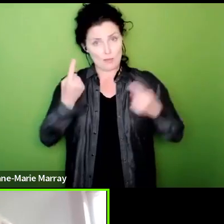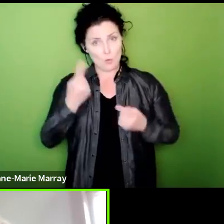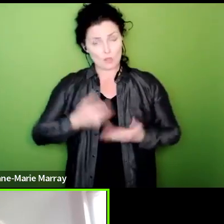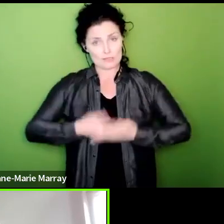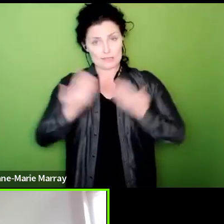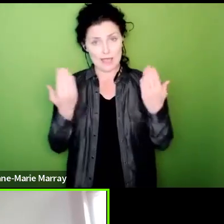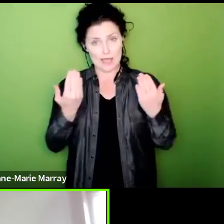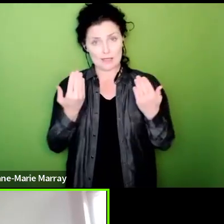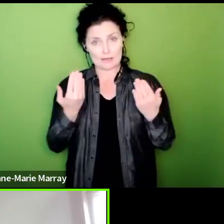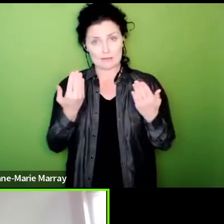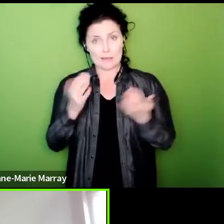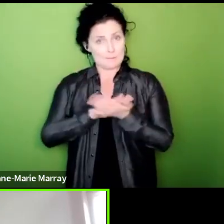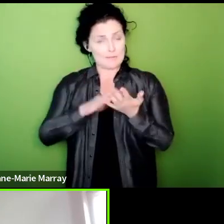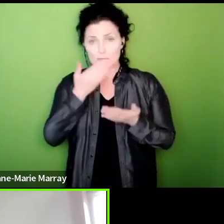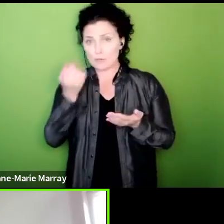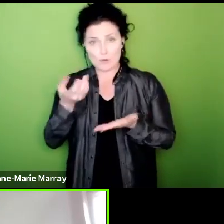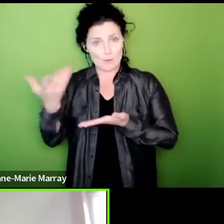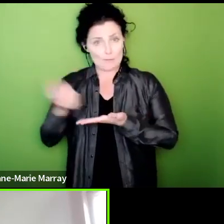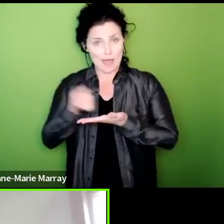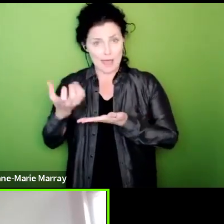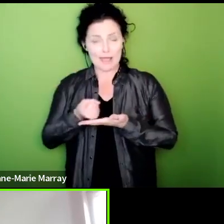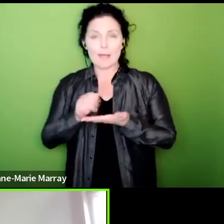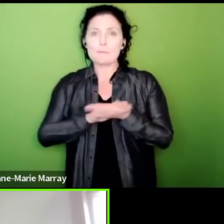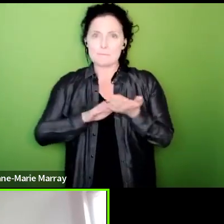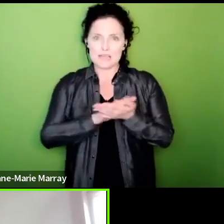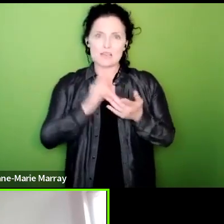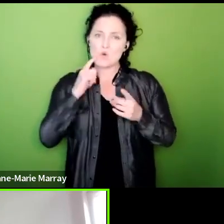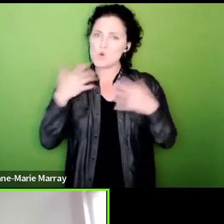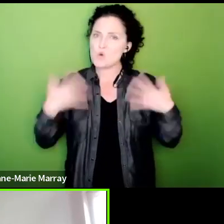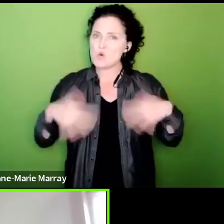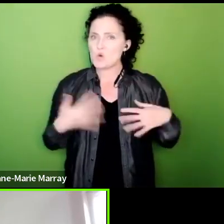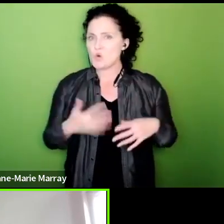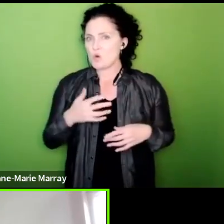hopefully it will be with other unions and it will certainly be time to have the maximum impact